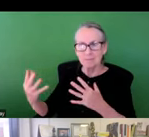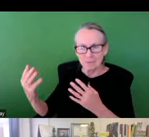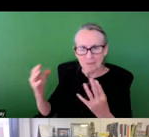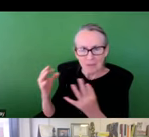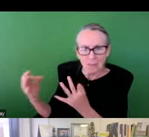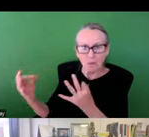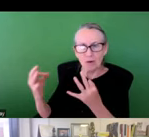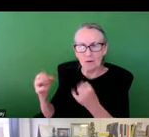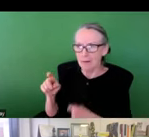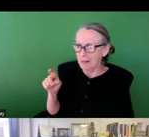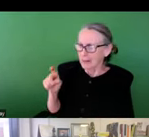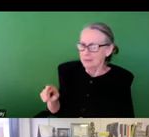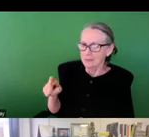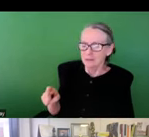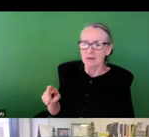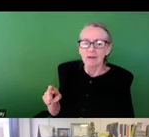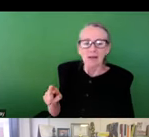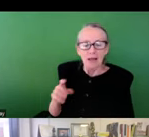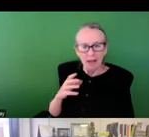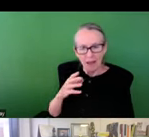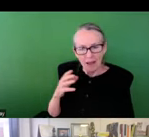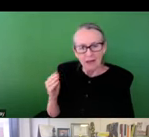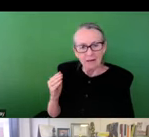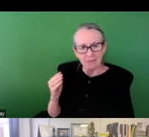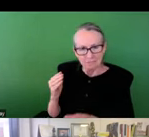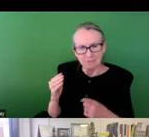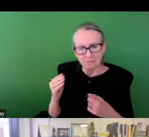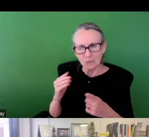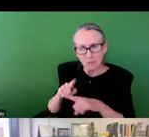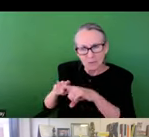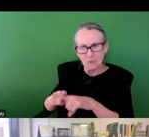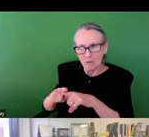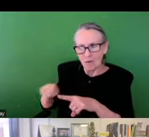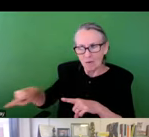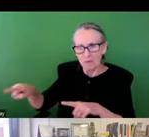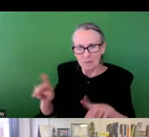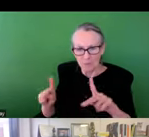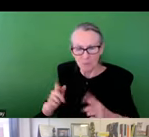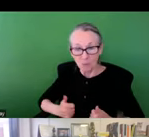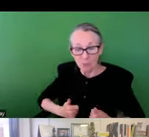included community input and there was a codeveloped process and again, really rooted